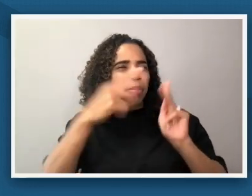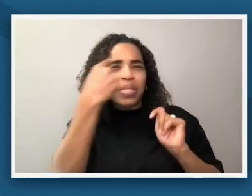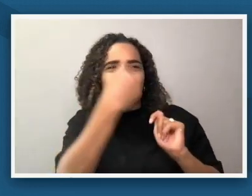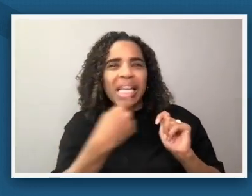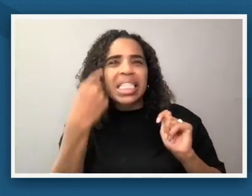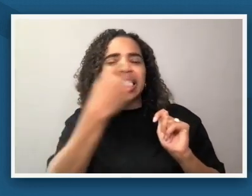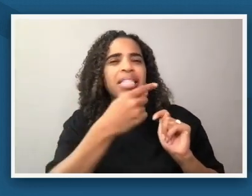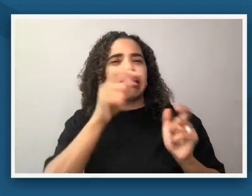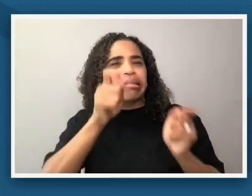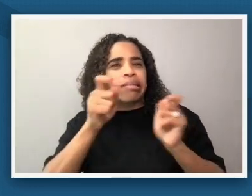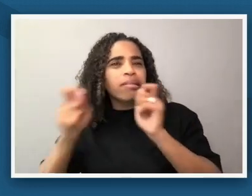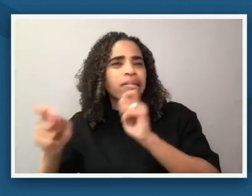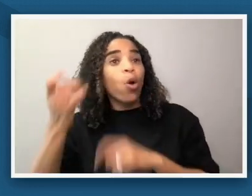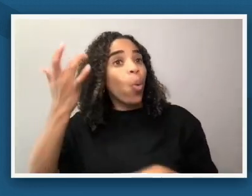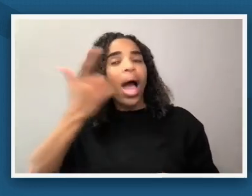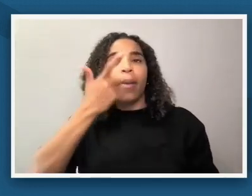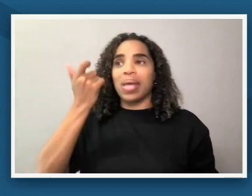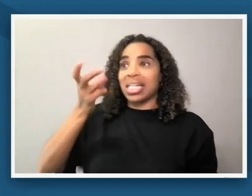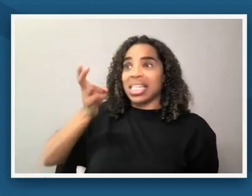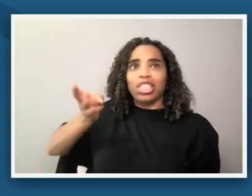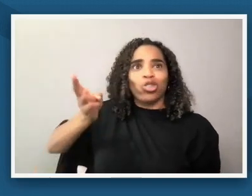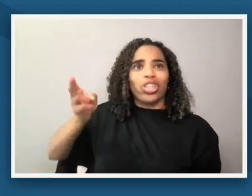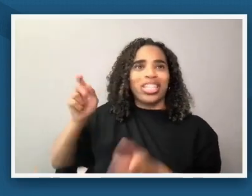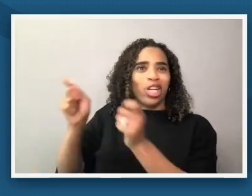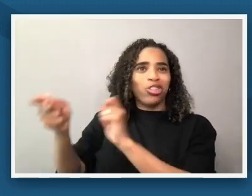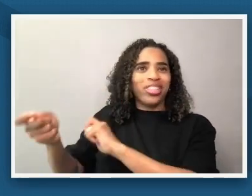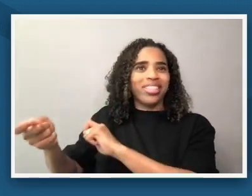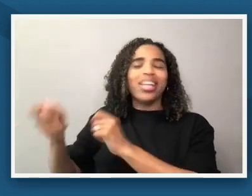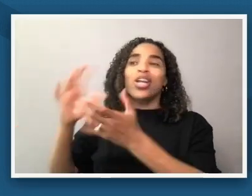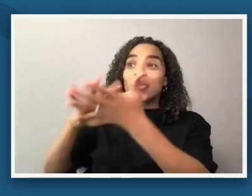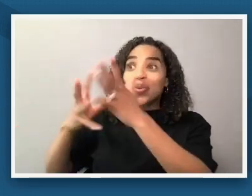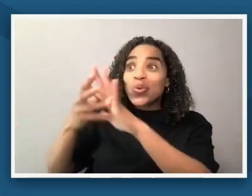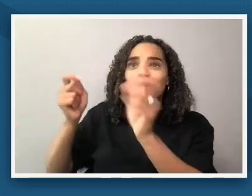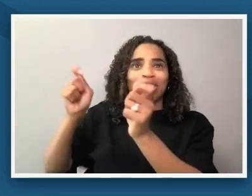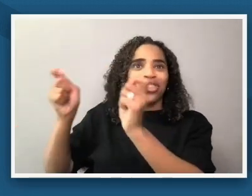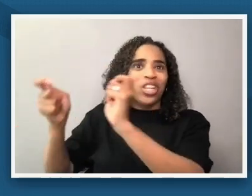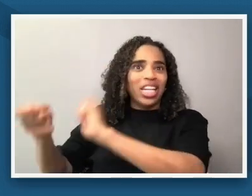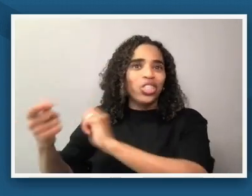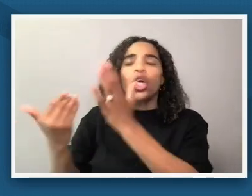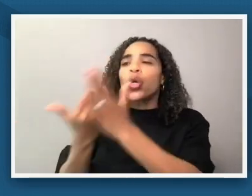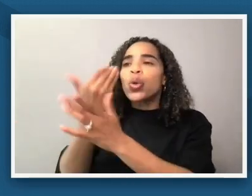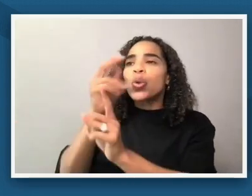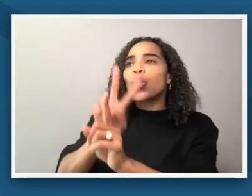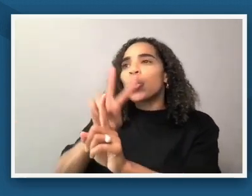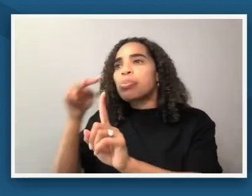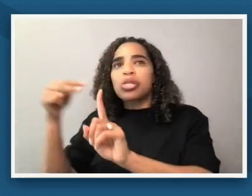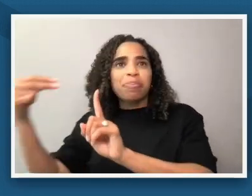history changes history evolves stories